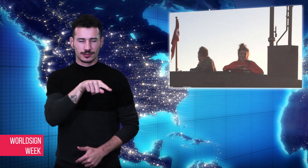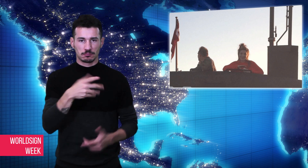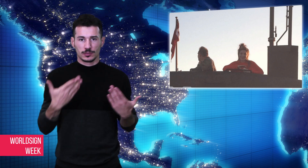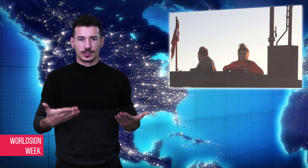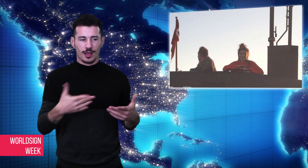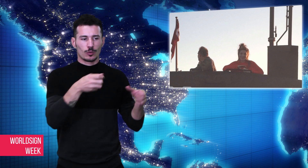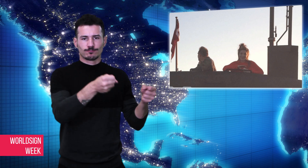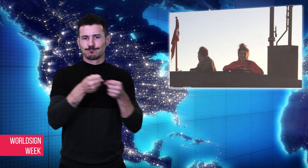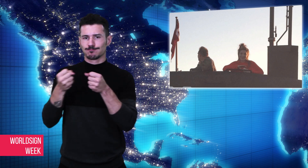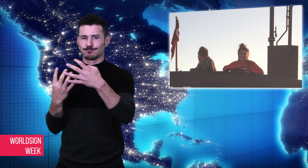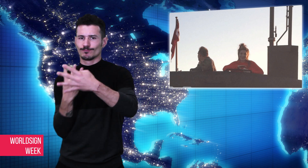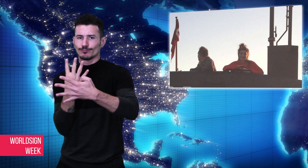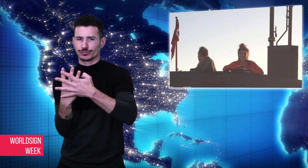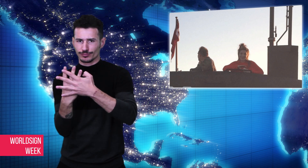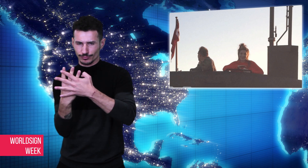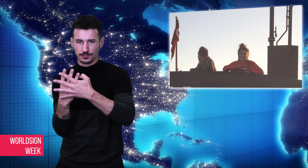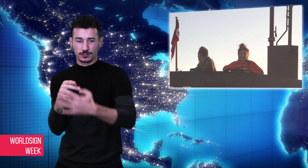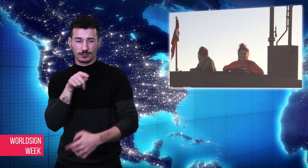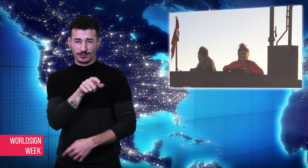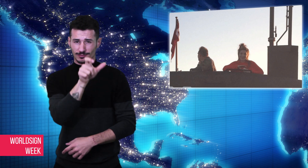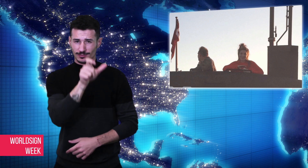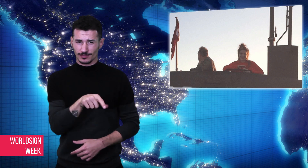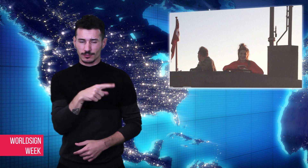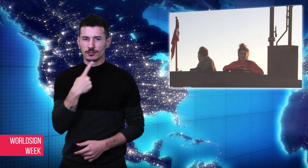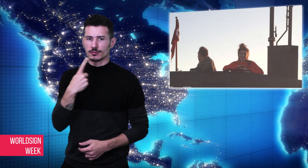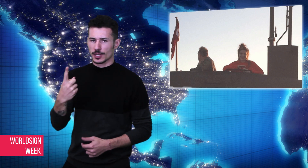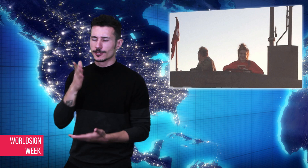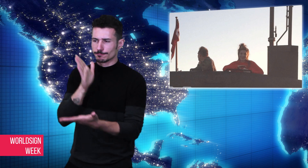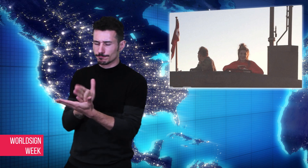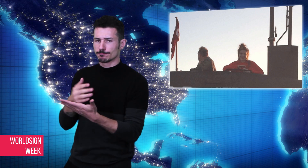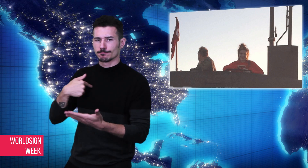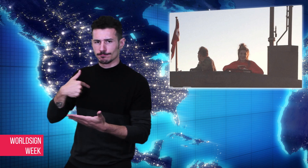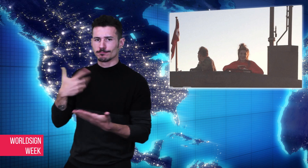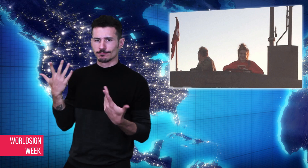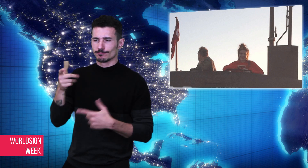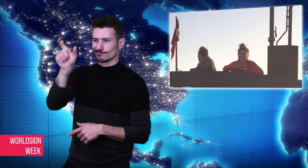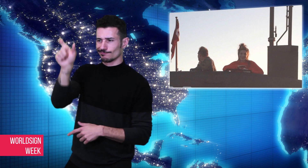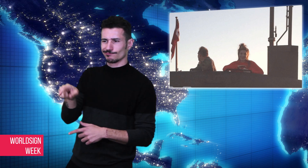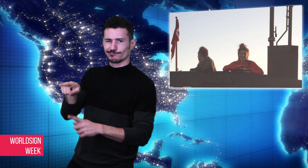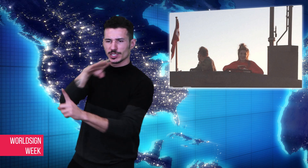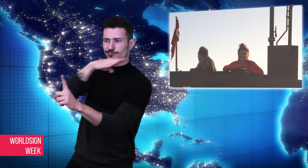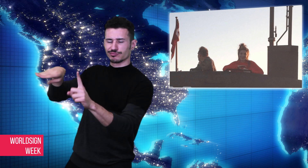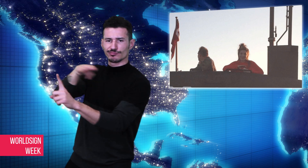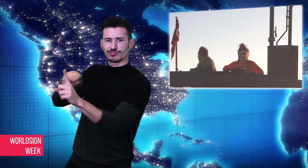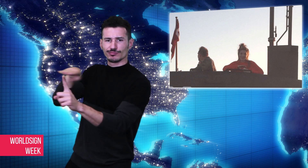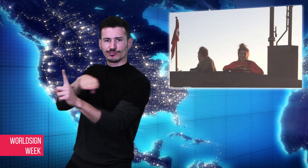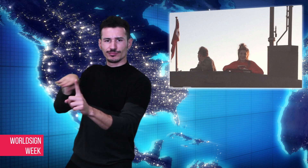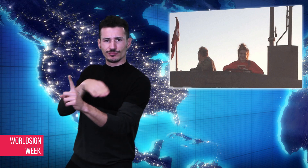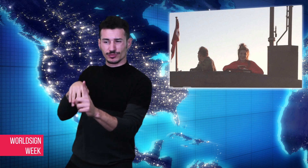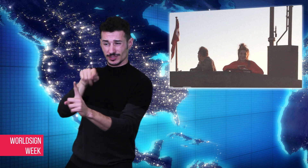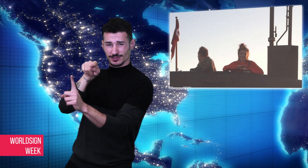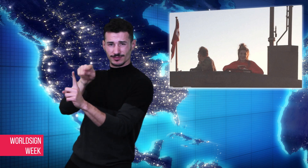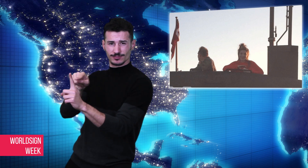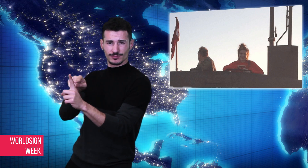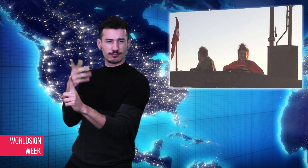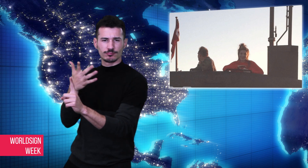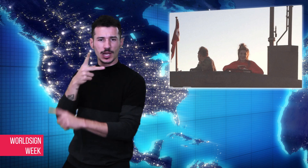admitted to dismembering the body of Kim Wall, a Swedish journalist, but